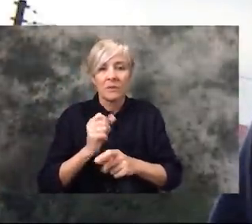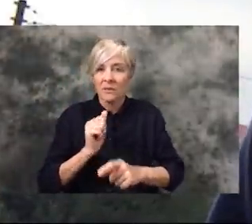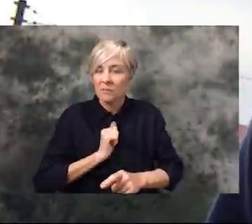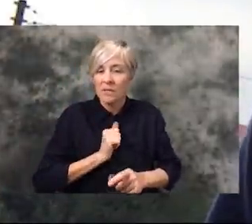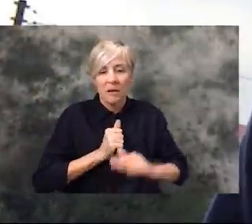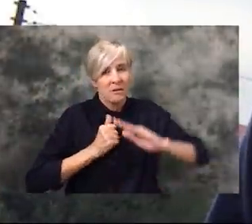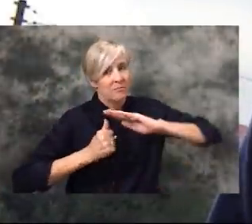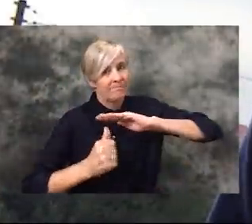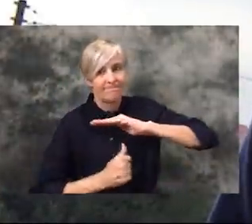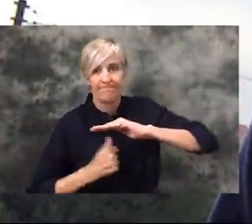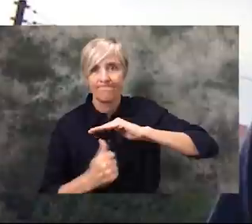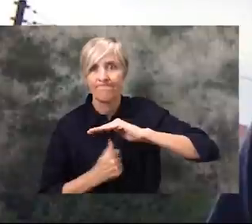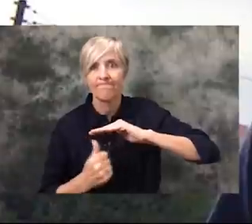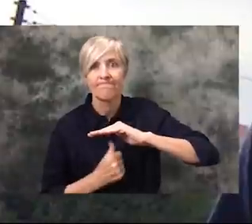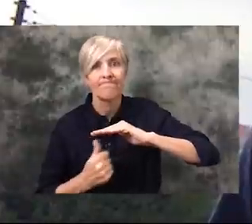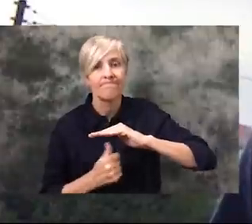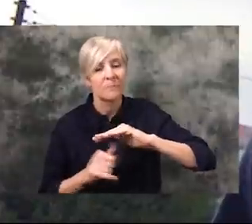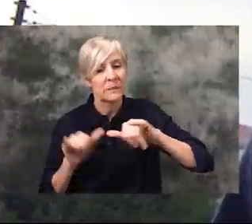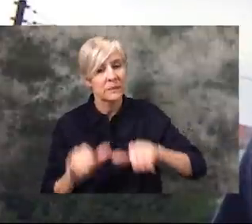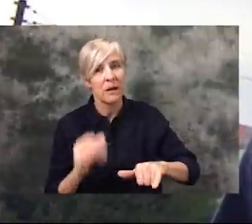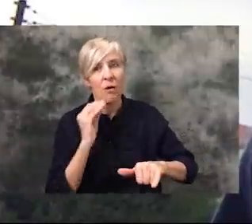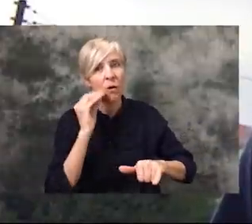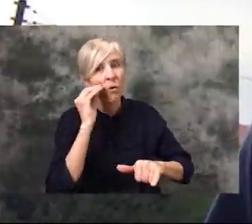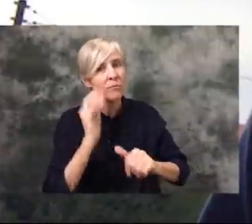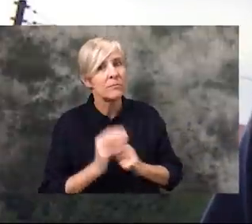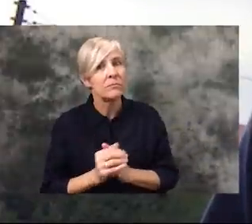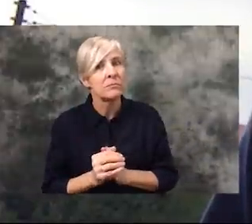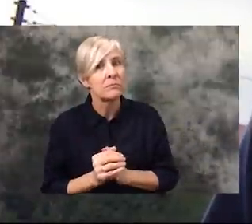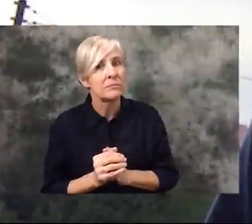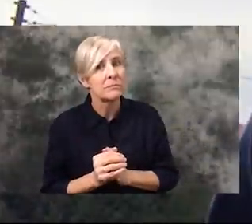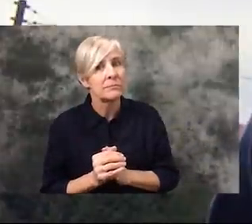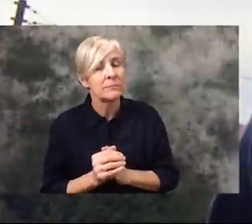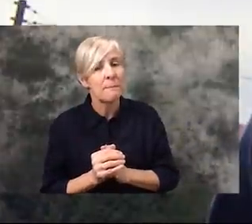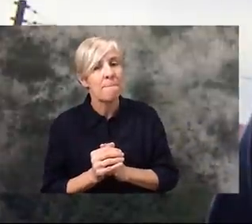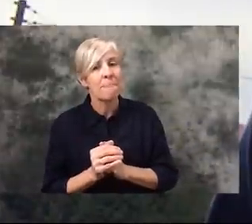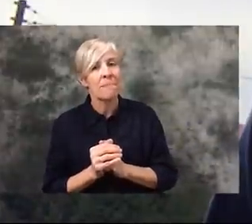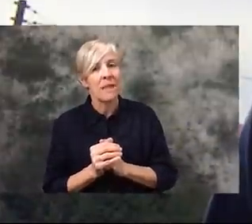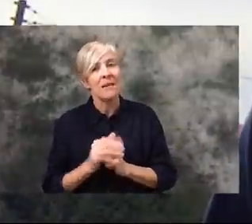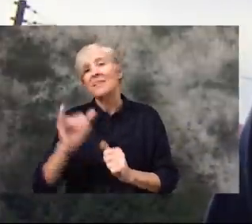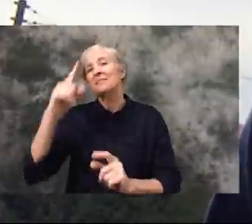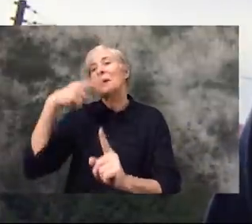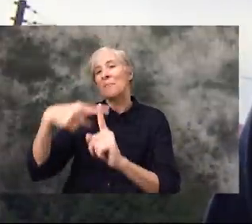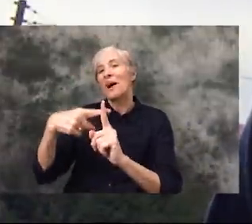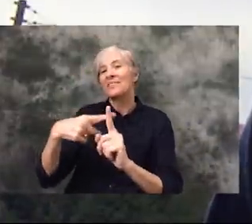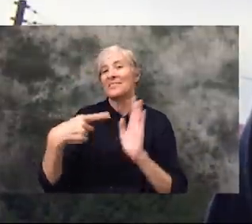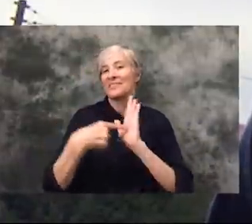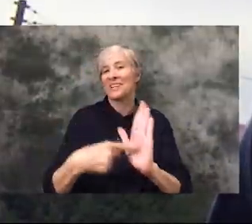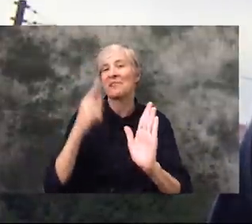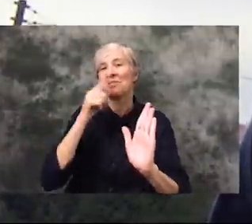They don't go out. They just stay at home. It's just a very good sign for the